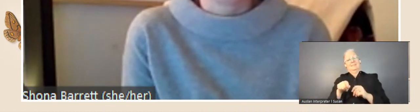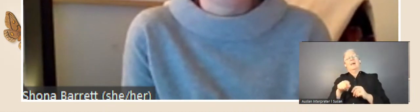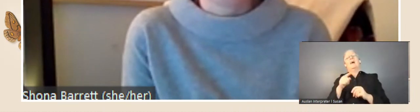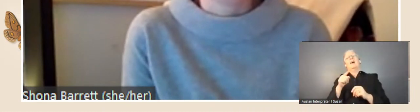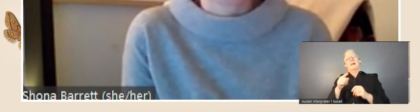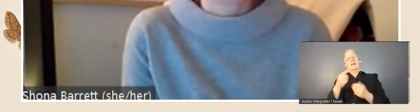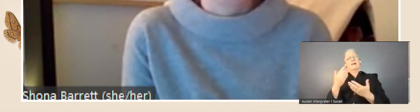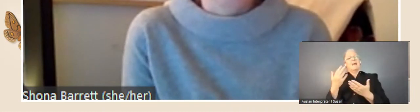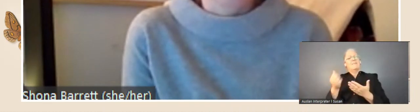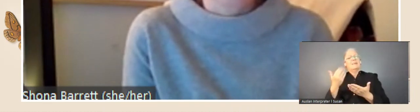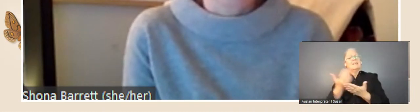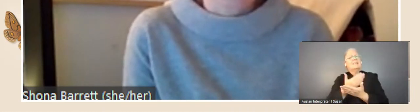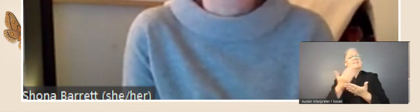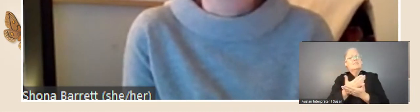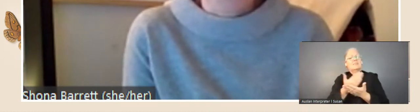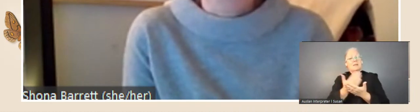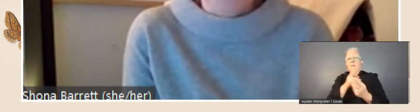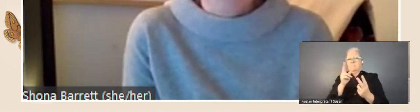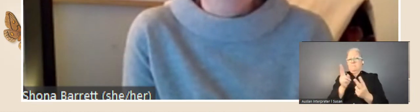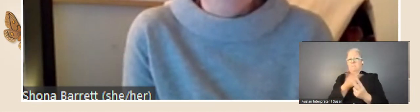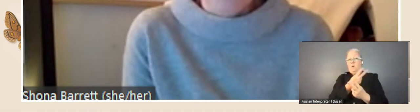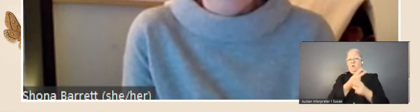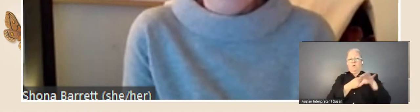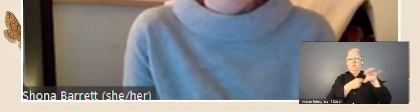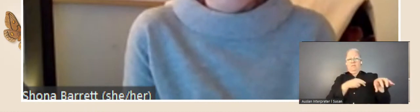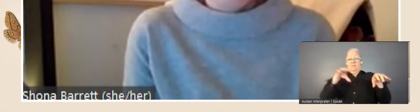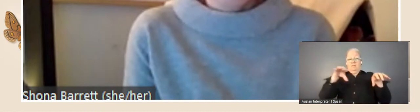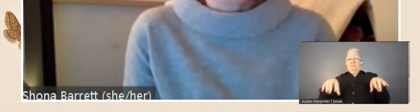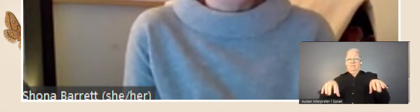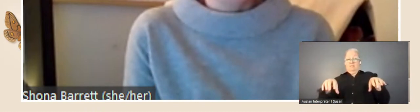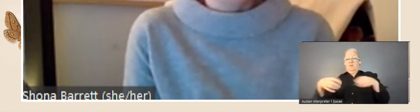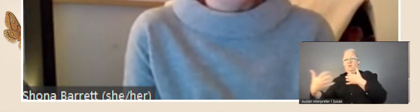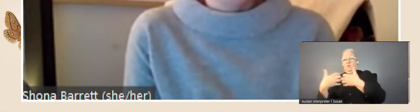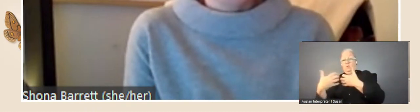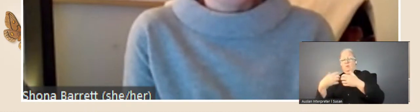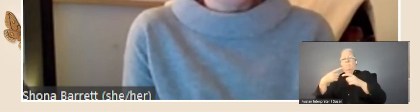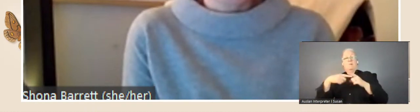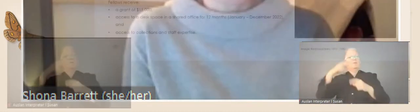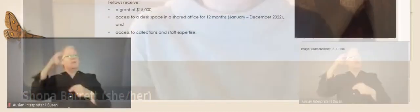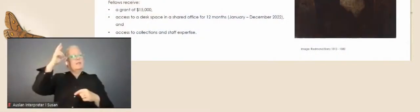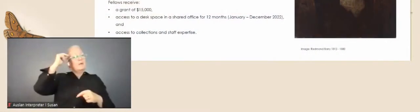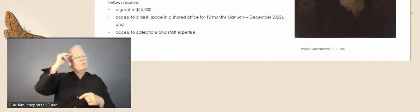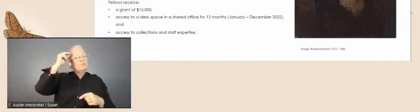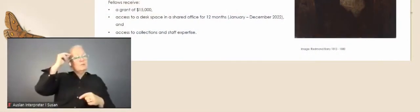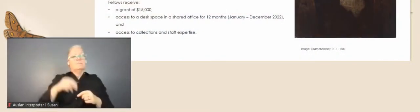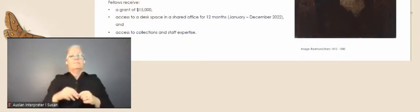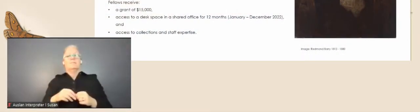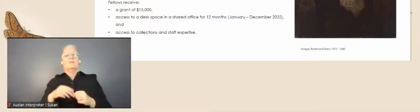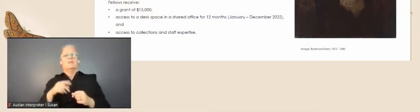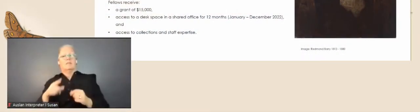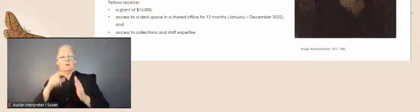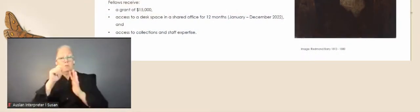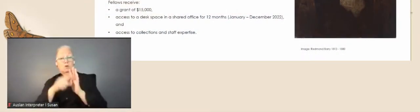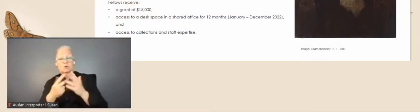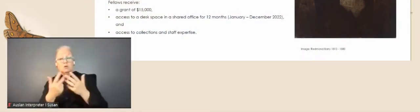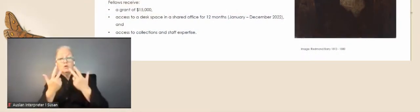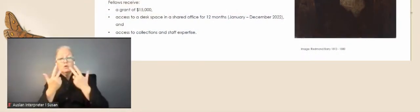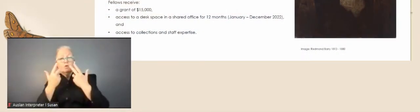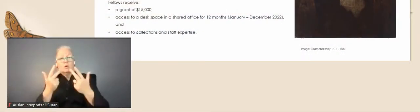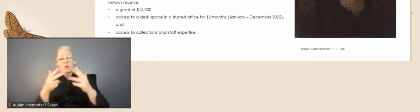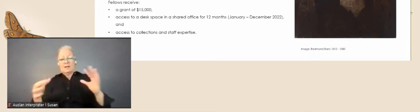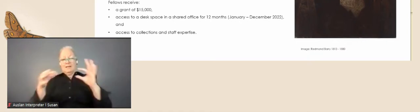are held at both institutions. So projects that highlight linkages between the collections and